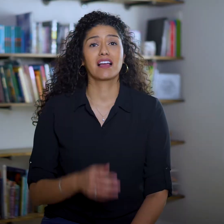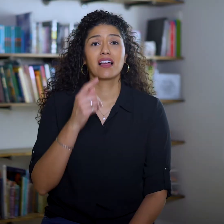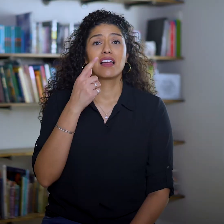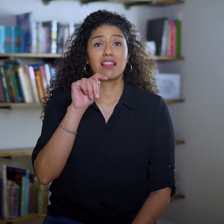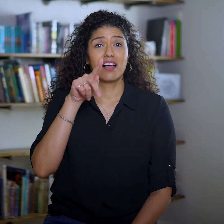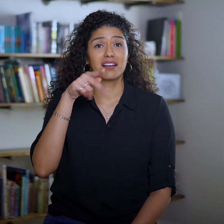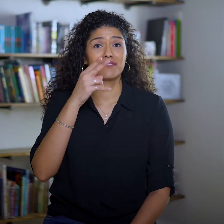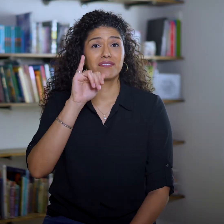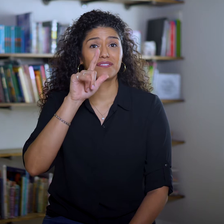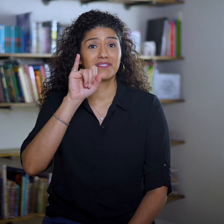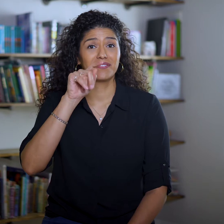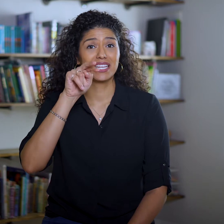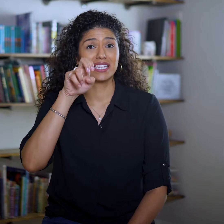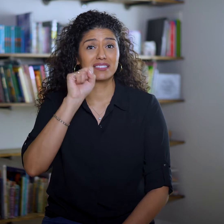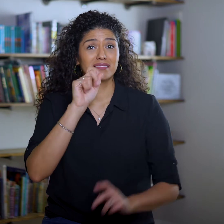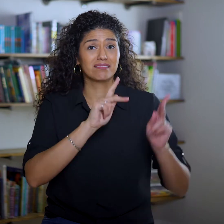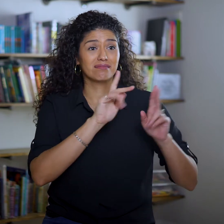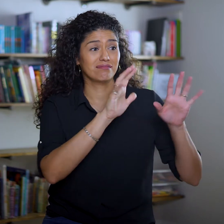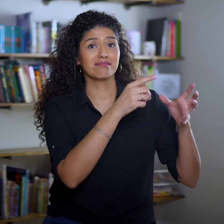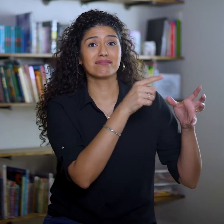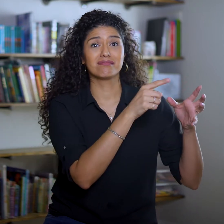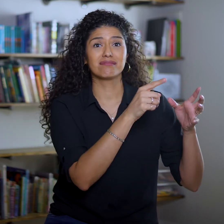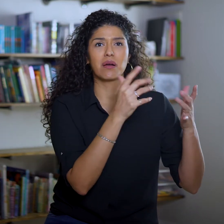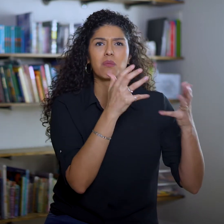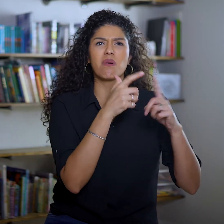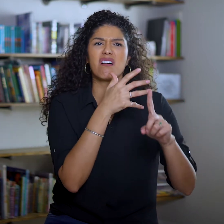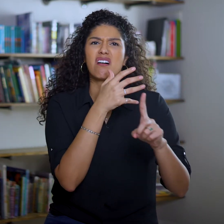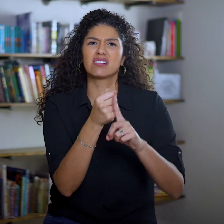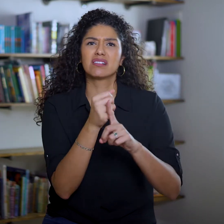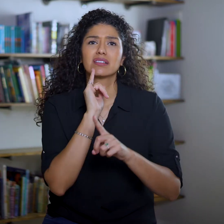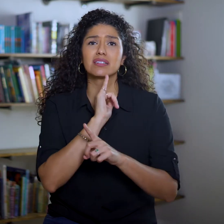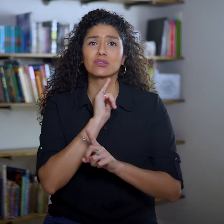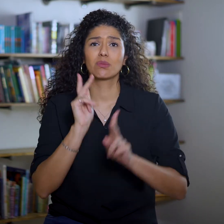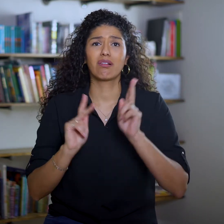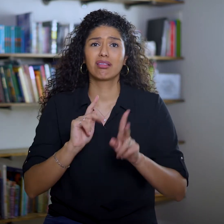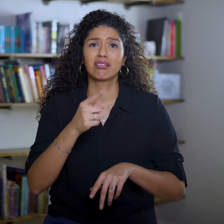The Philistines want to attack the Israelites,